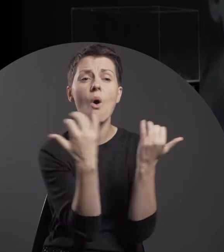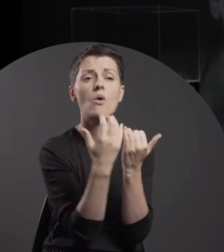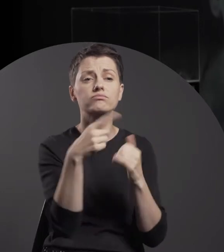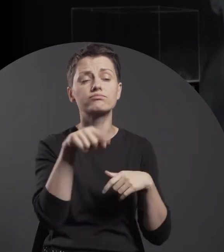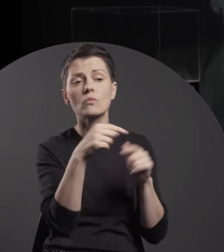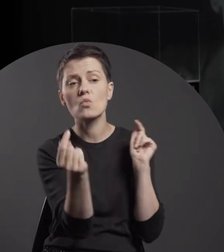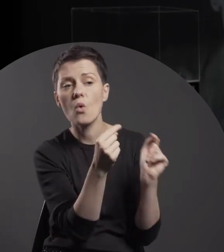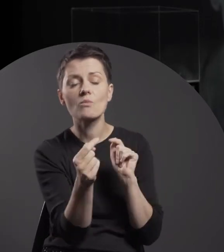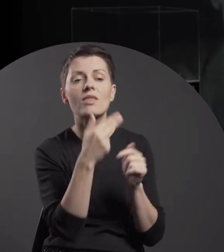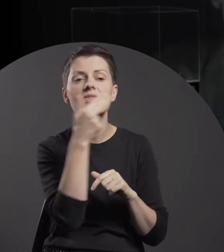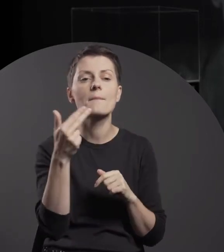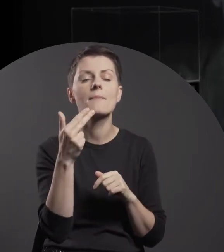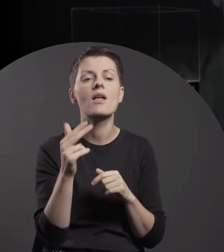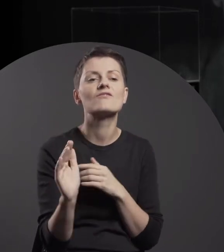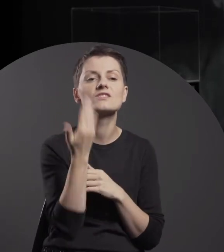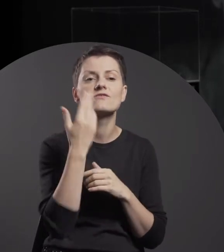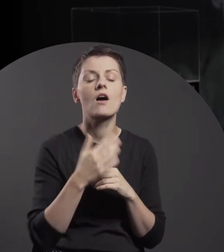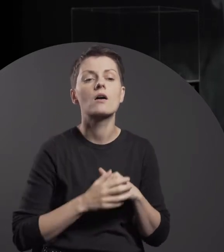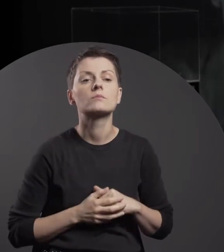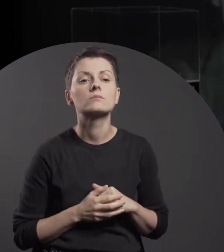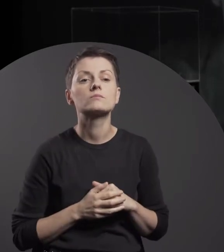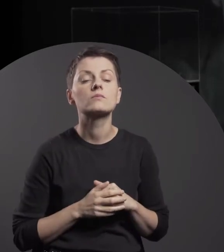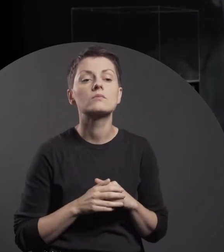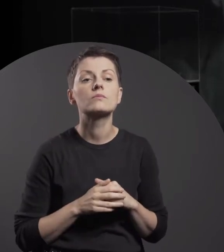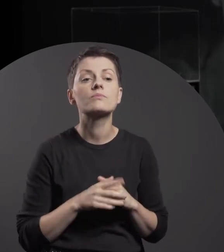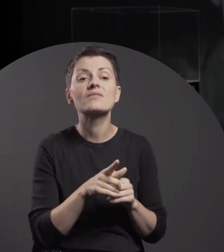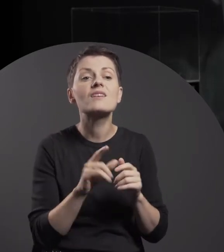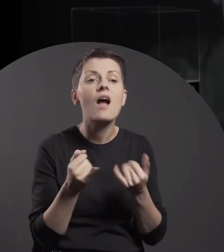posed by the pandemic to local communities.